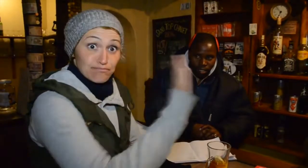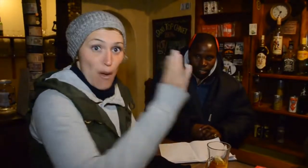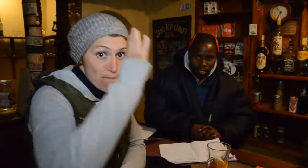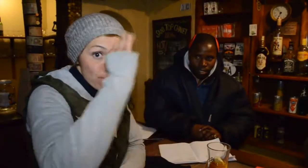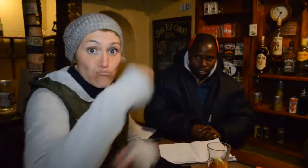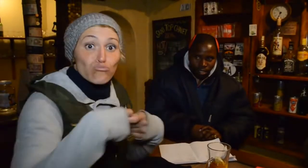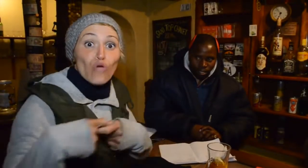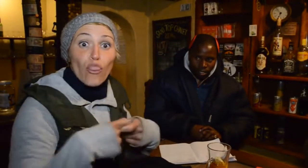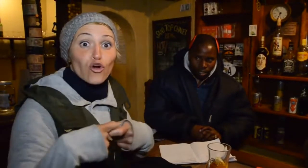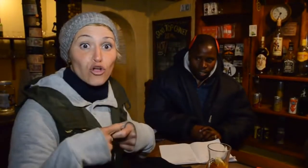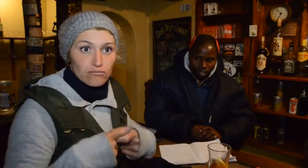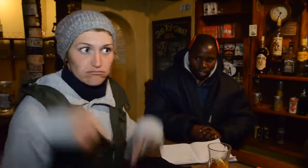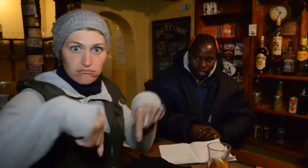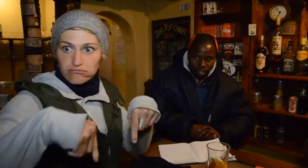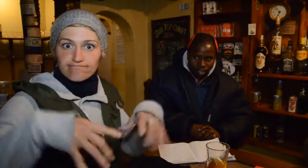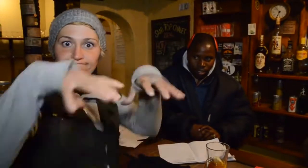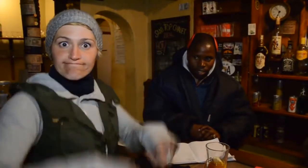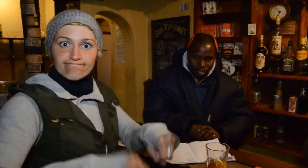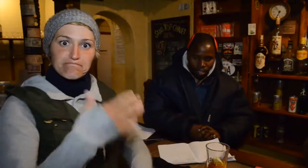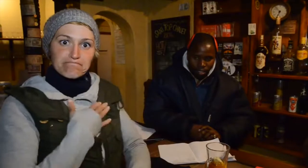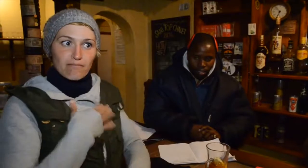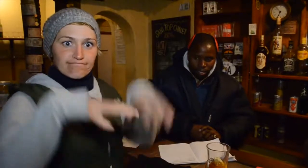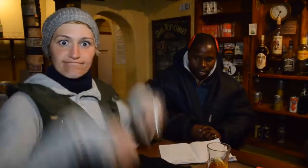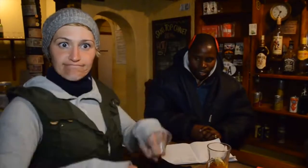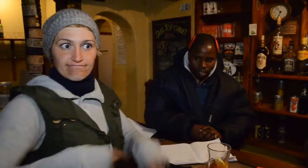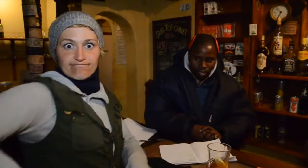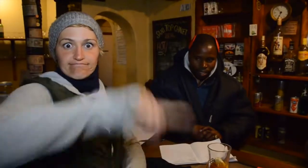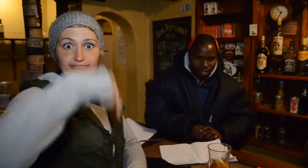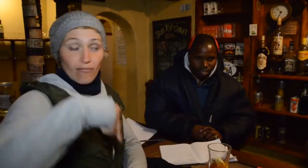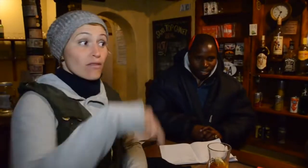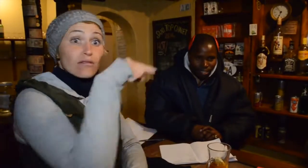is the owner of this pub and Richard